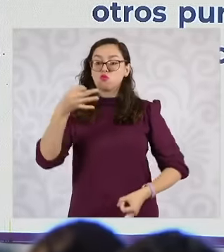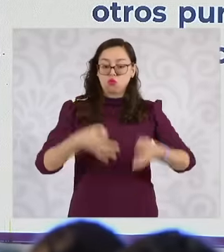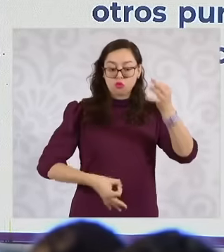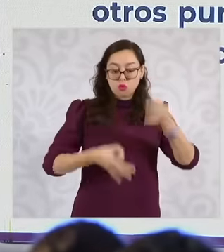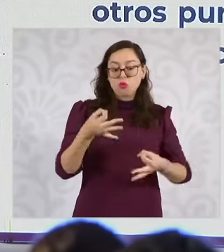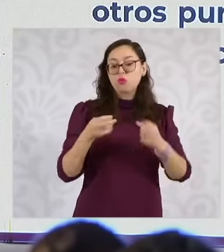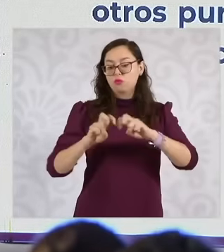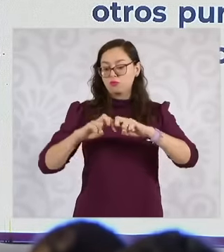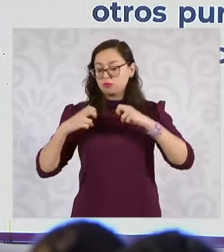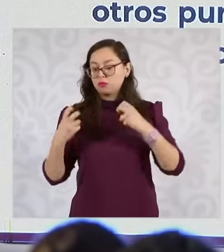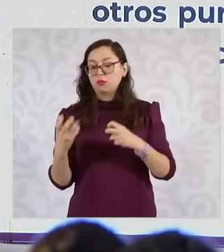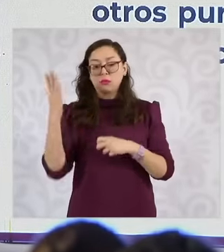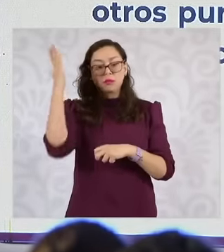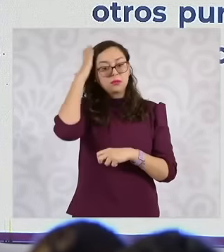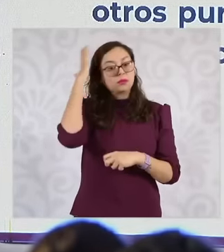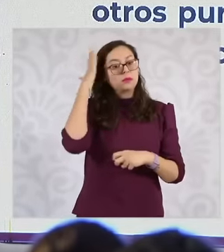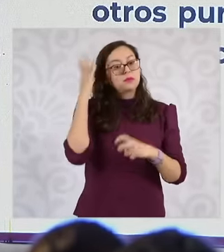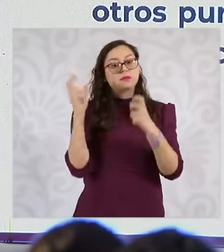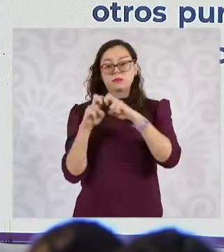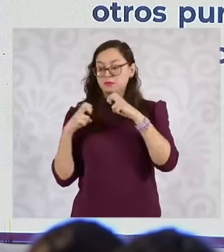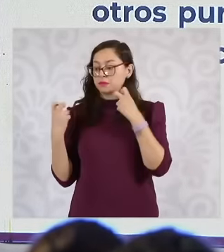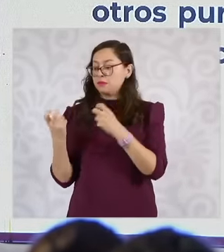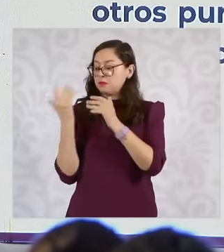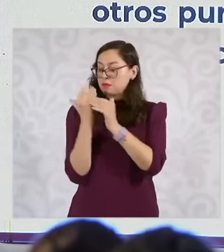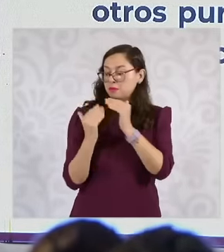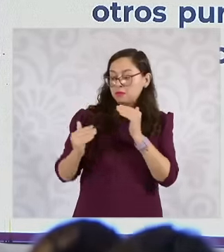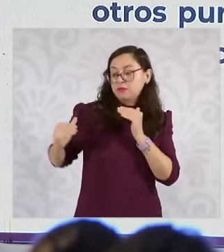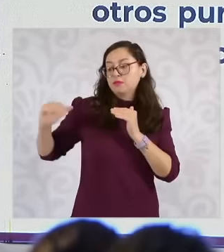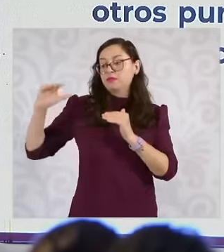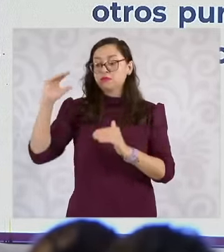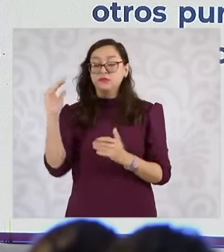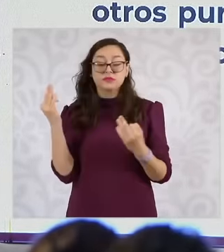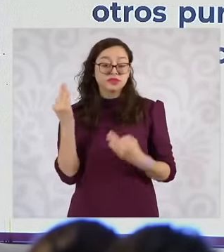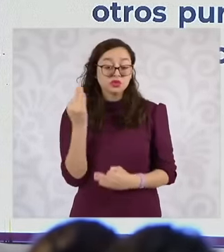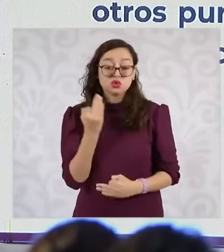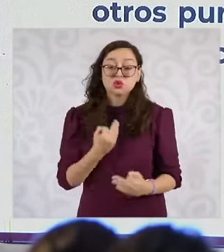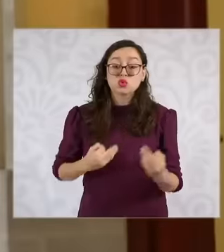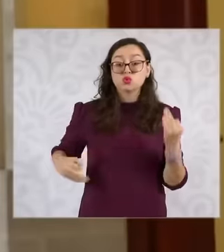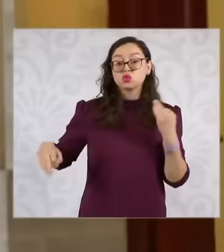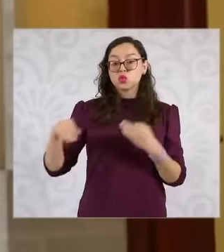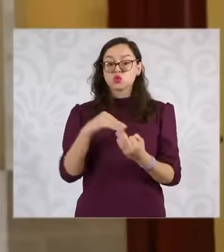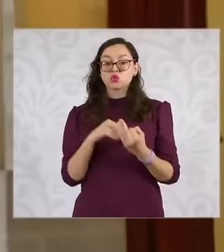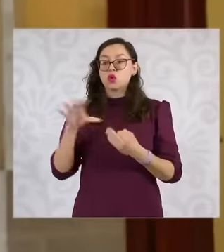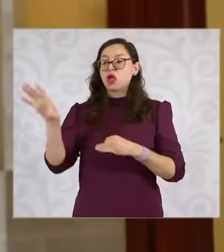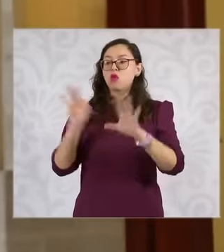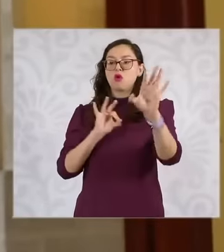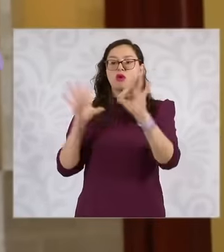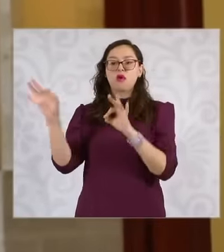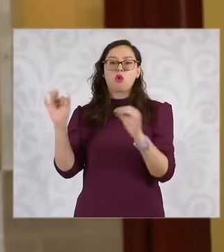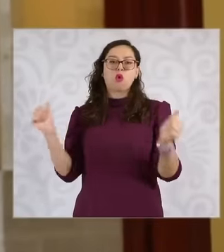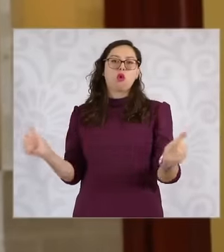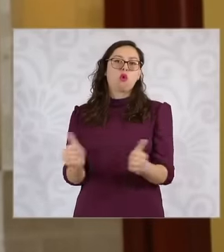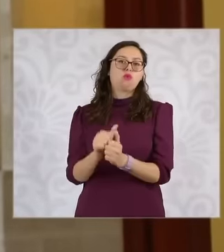be elected by the people of Mexico